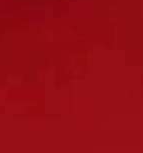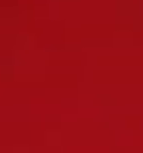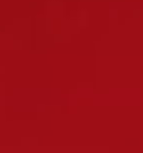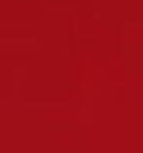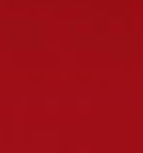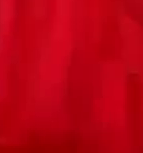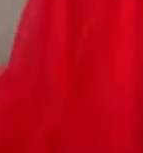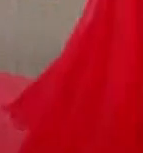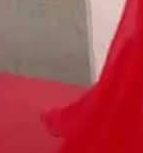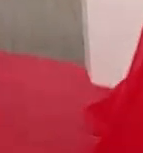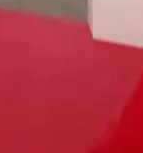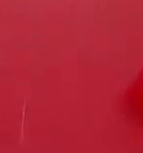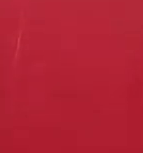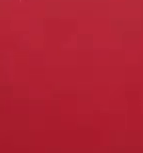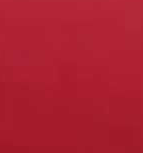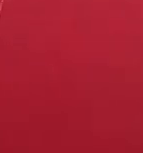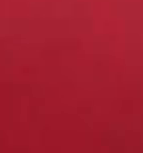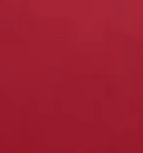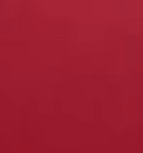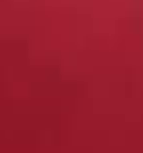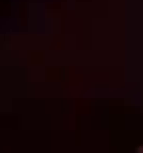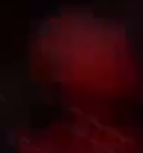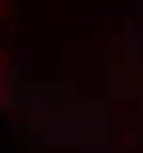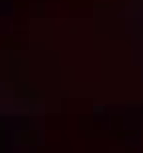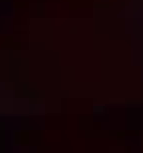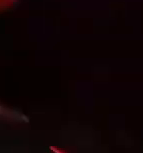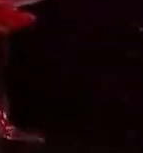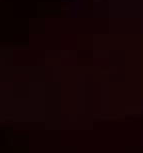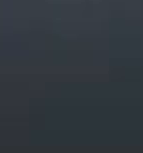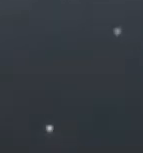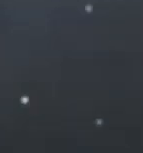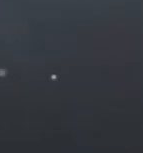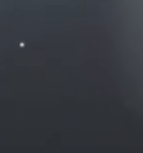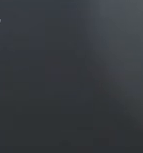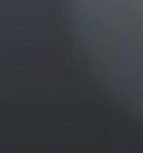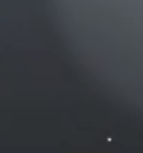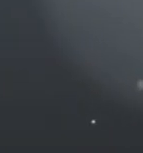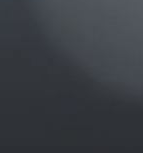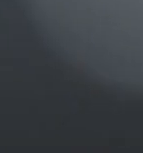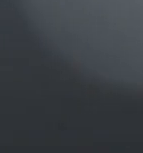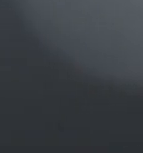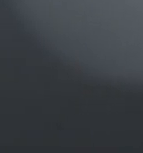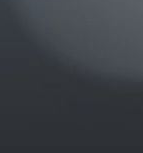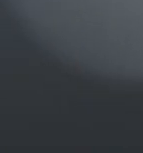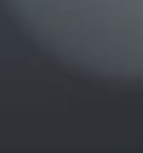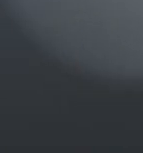Arts and Culture, proudly brought to you by Momentum Your host this evening is powerful brand builder,